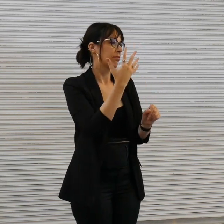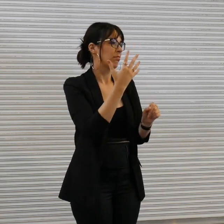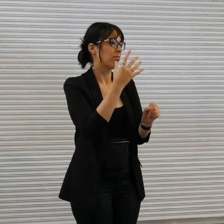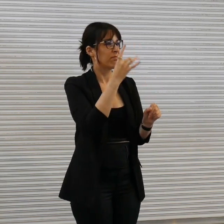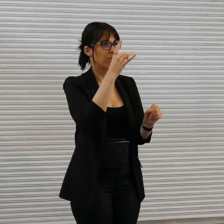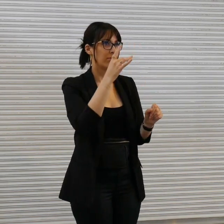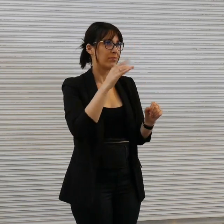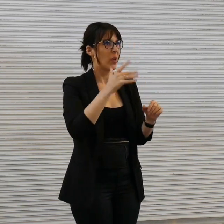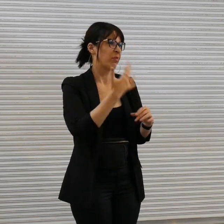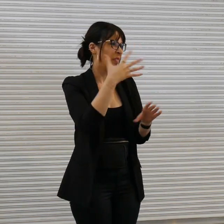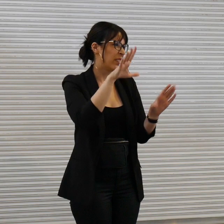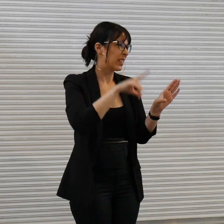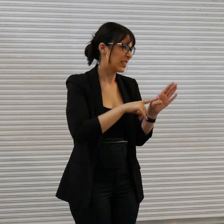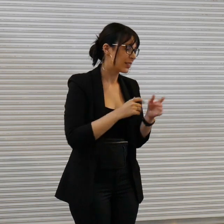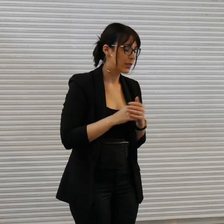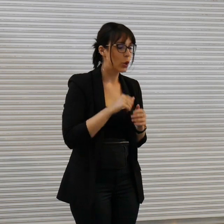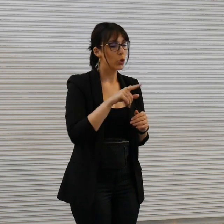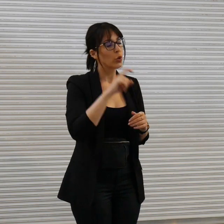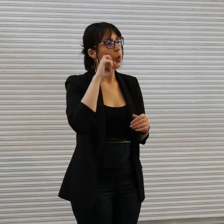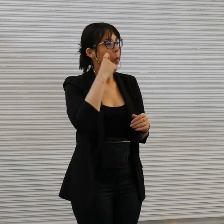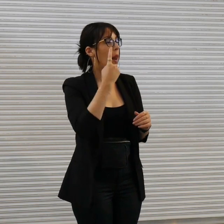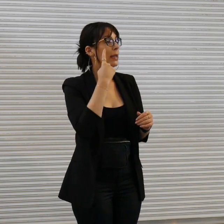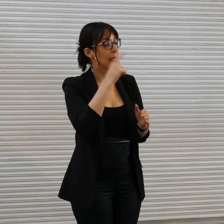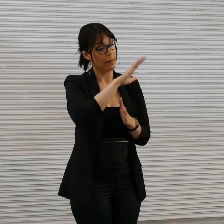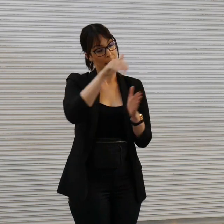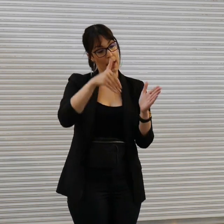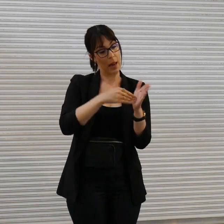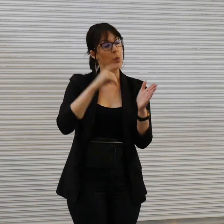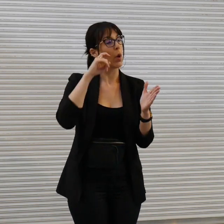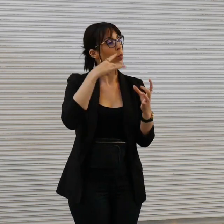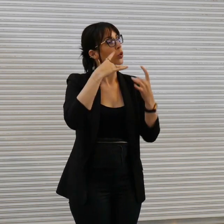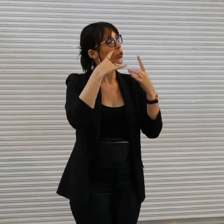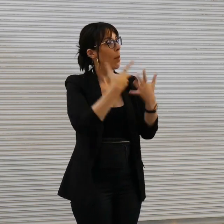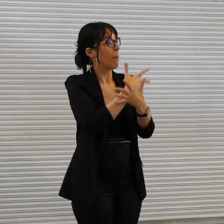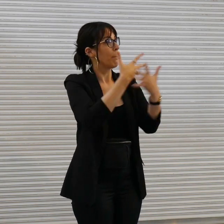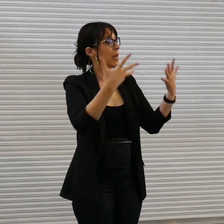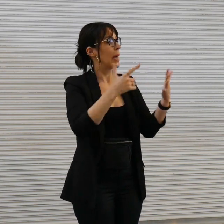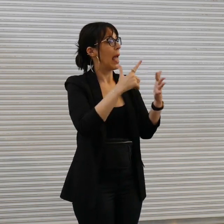will be culminating in a major exhibition um at called the collective at The Stables at